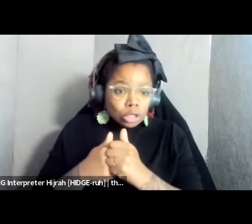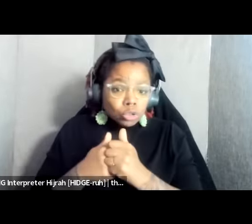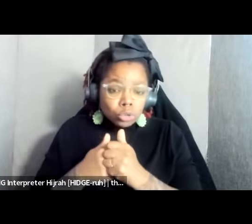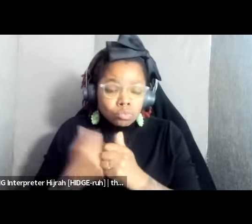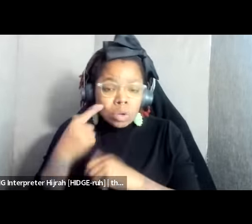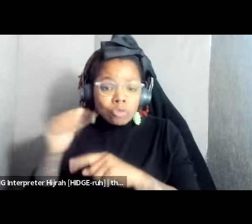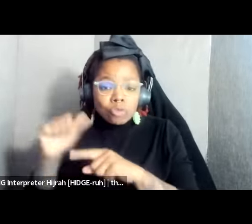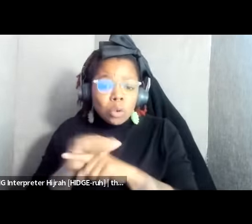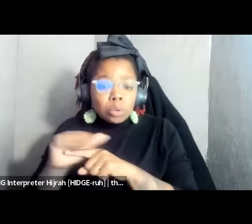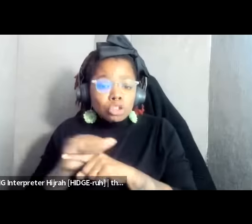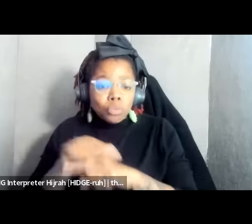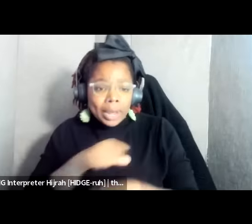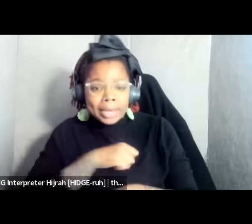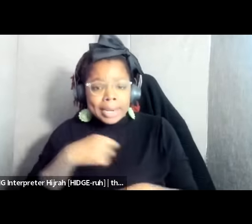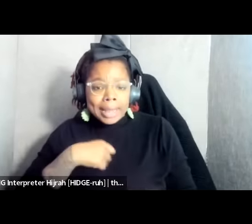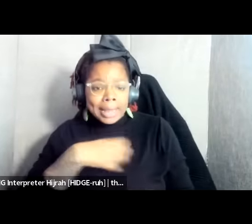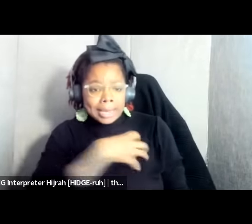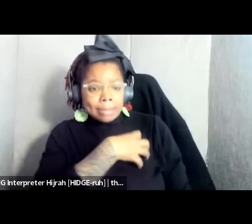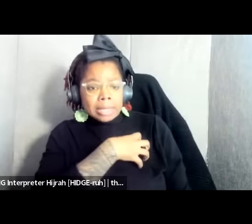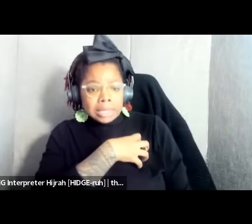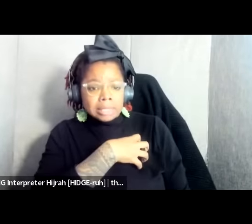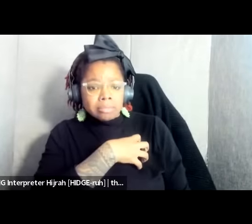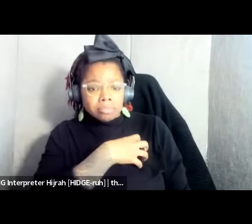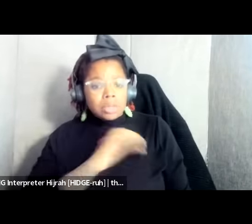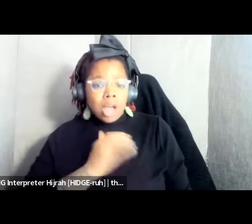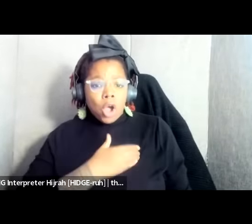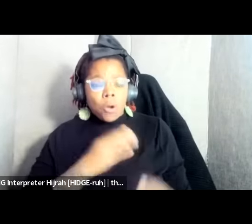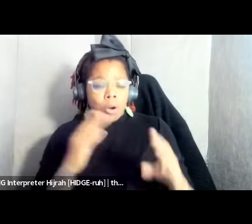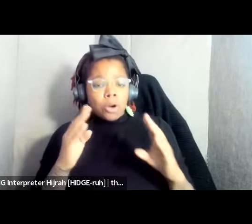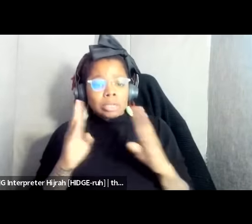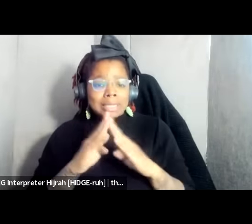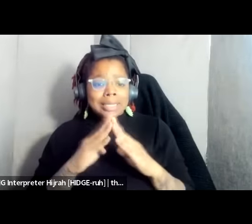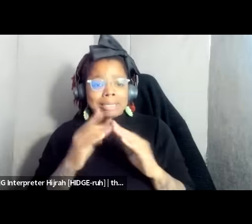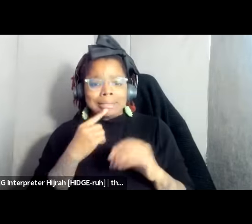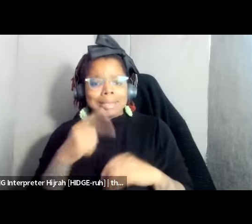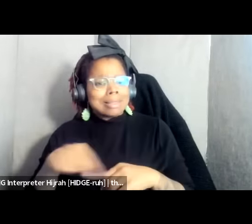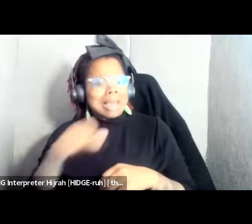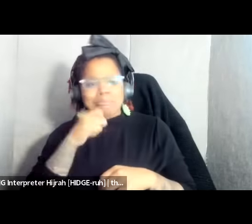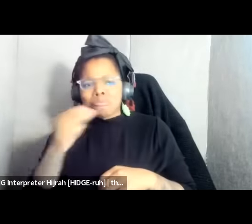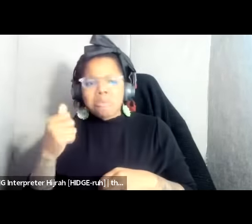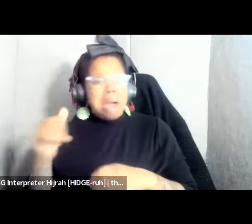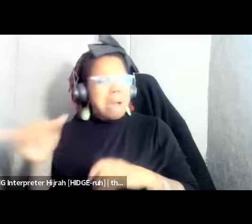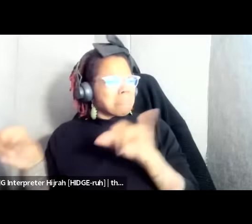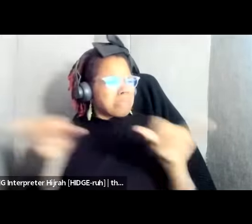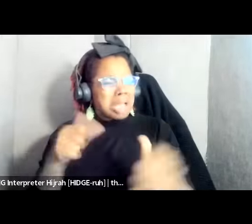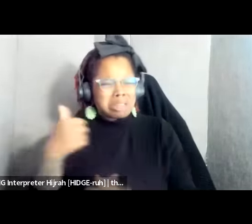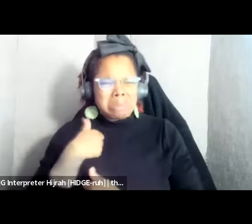Atlanta police who our city claims that they are not militarized that they don't want to see them